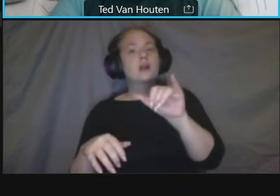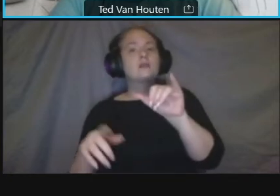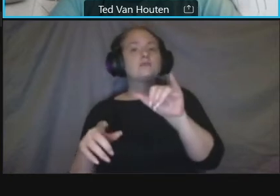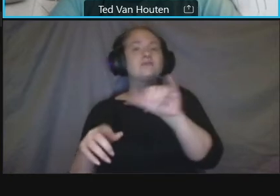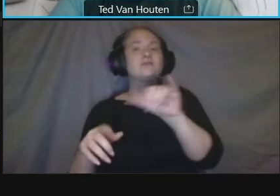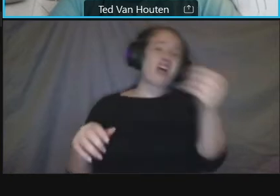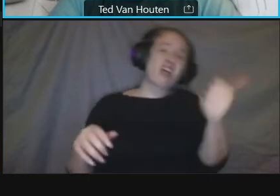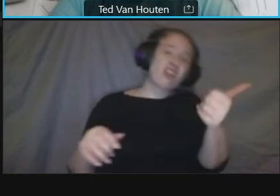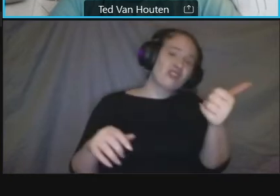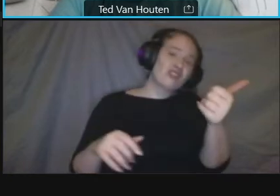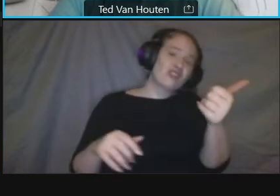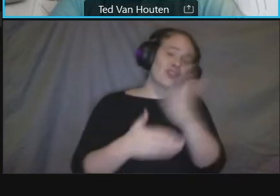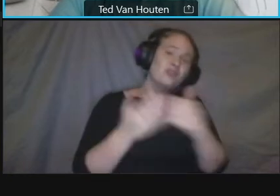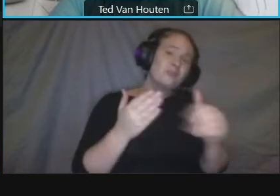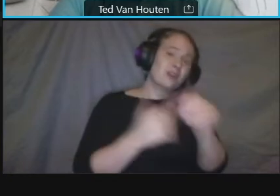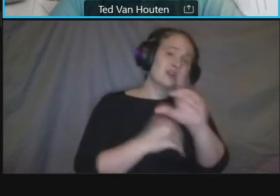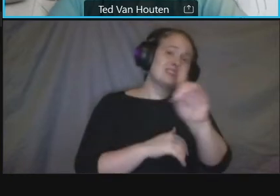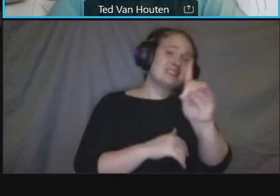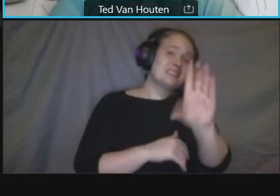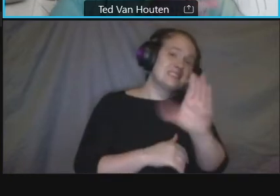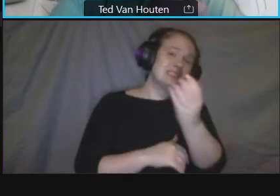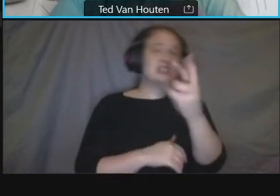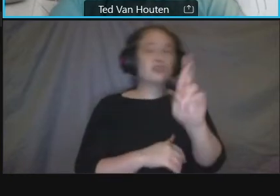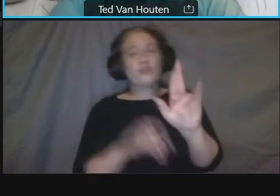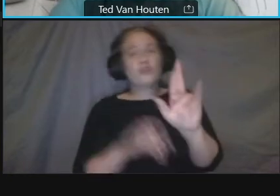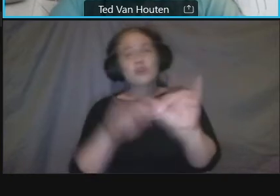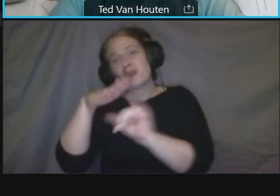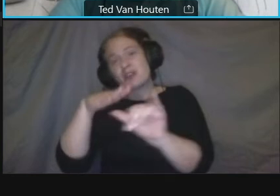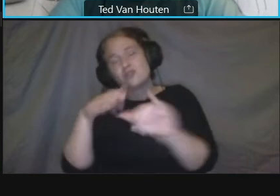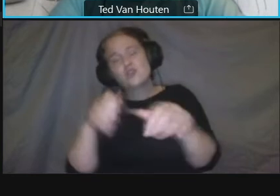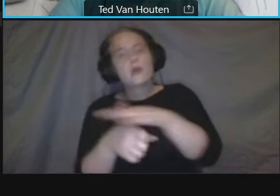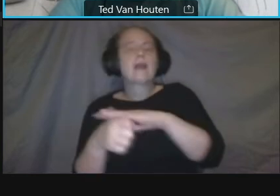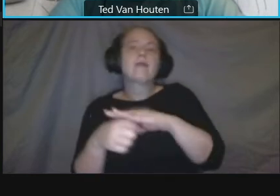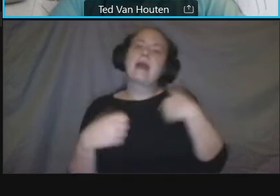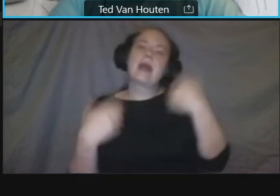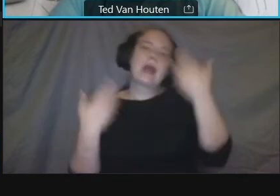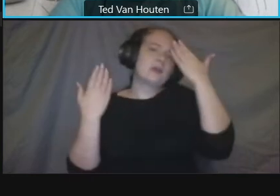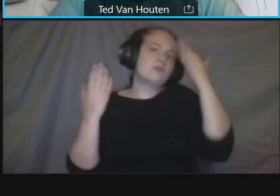that's really cool that you've seen even you know in in another part of the country or in another